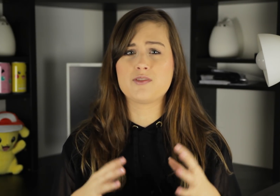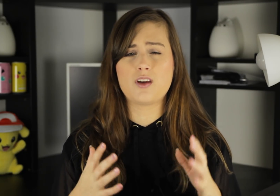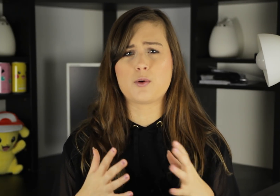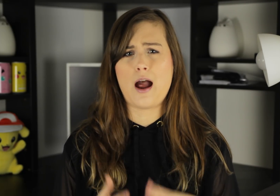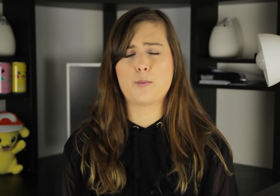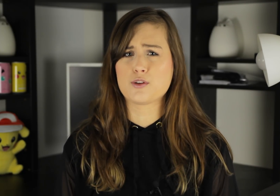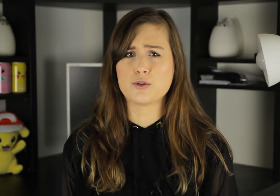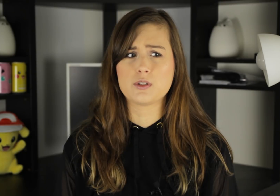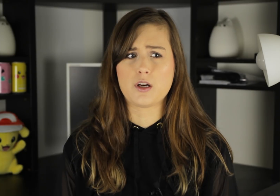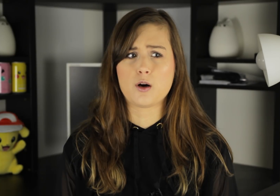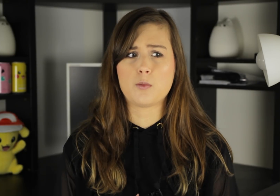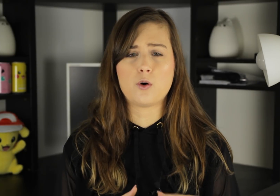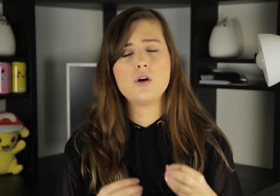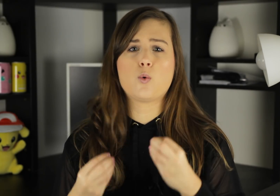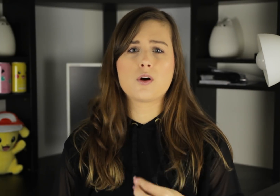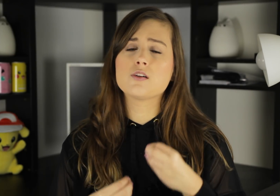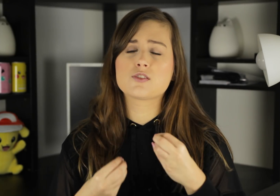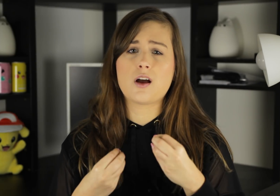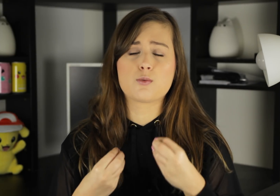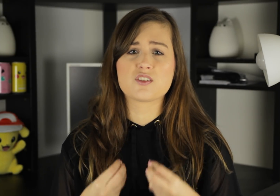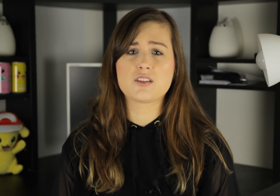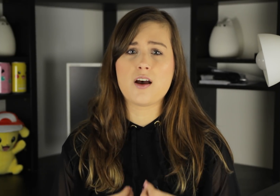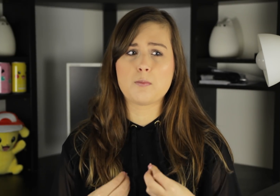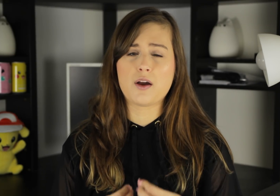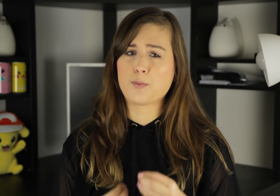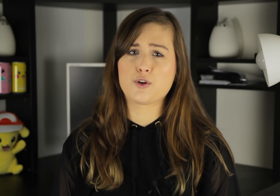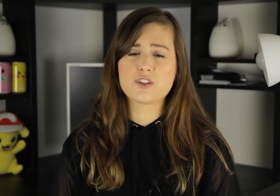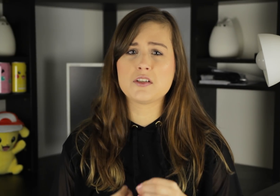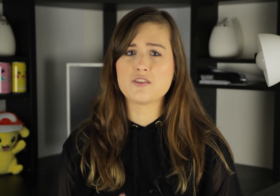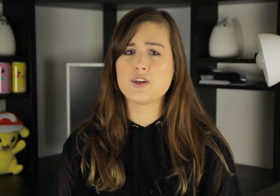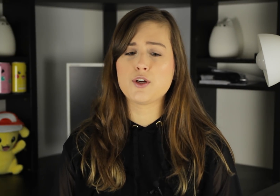they were absolutely terrible. The words that were said by the person in the video